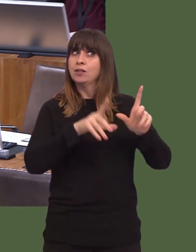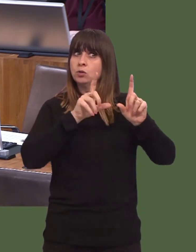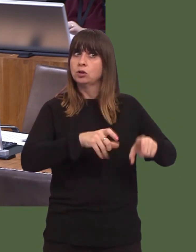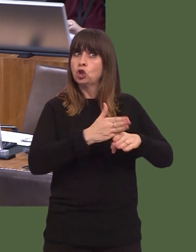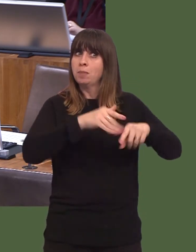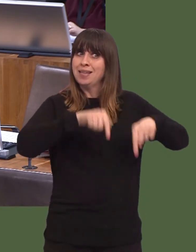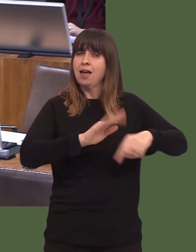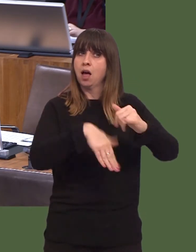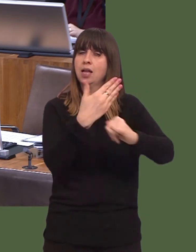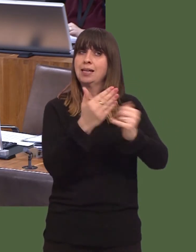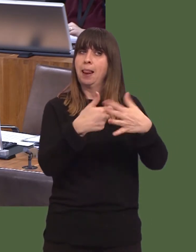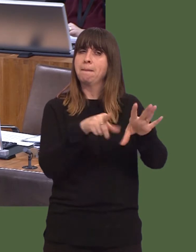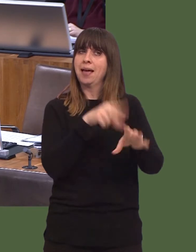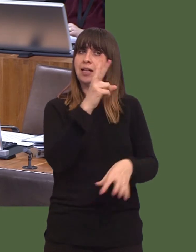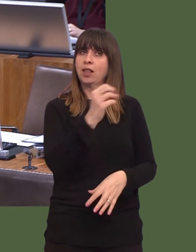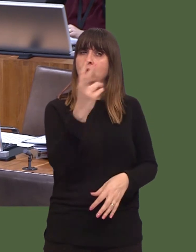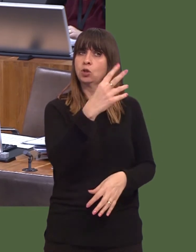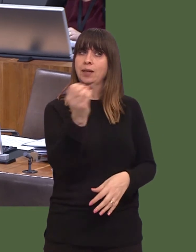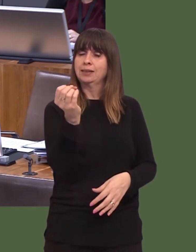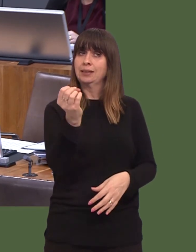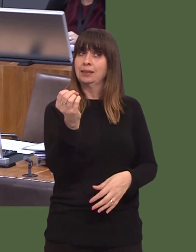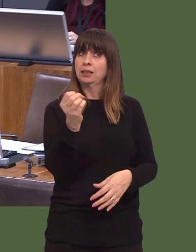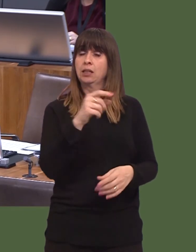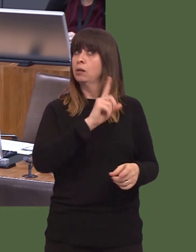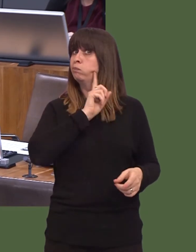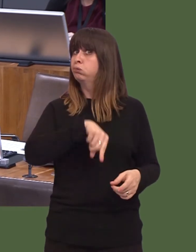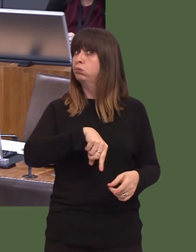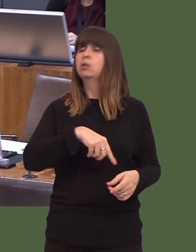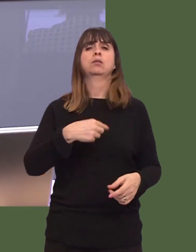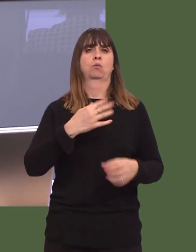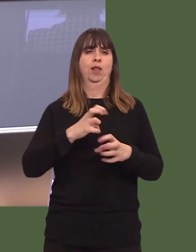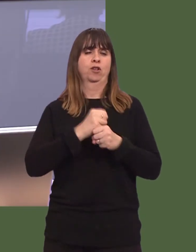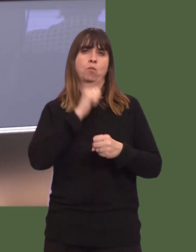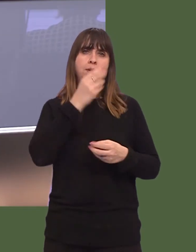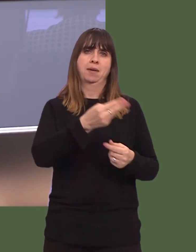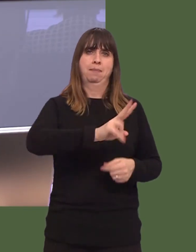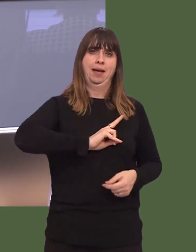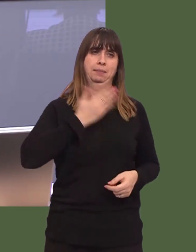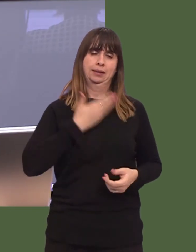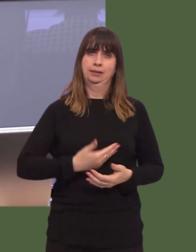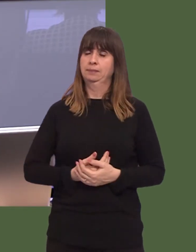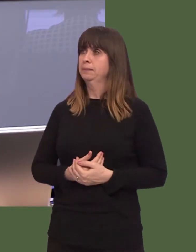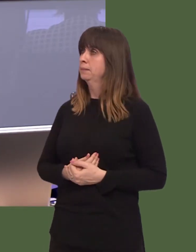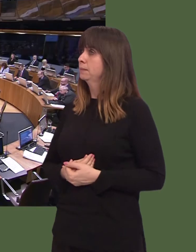If that condition is not met, then we will look to recoup the money. Huw Irranca-Davies: 7.